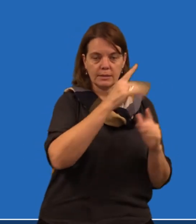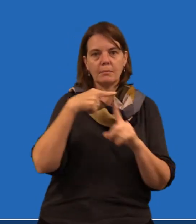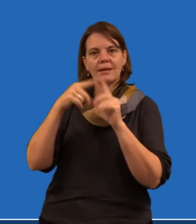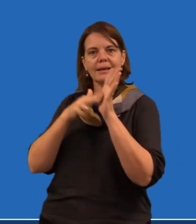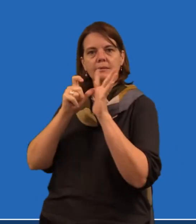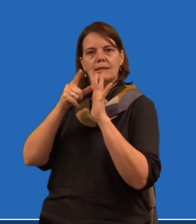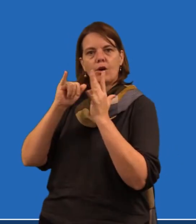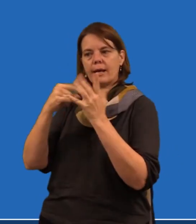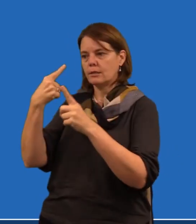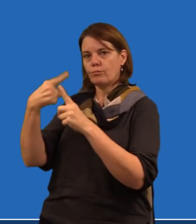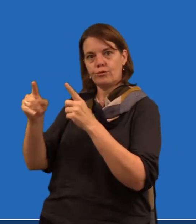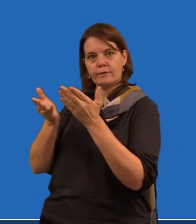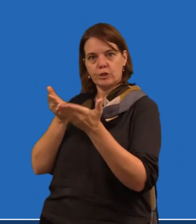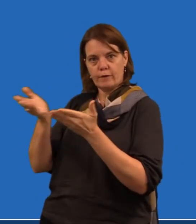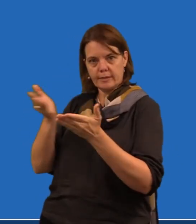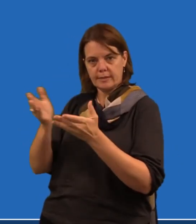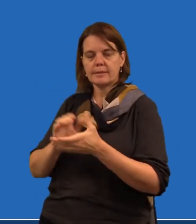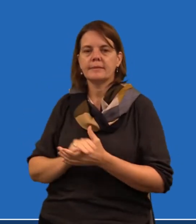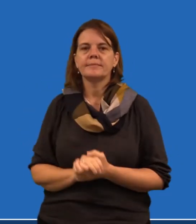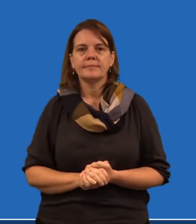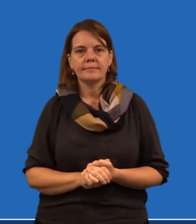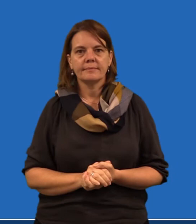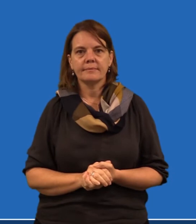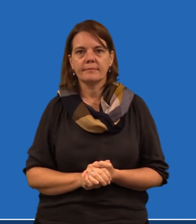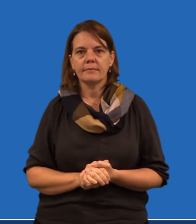courses in Auslan as well as NDIS approved services.